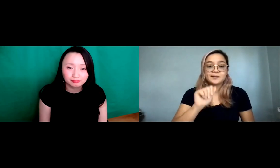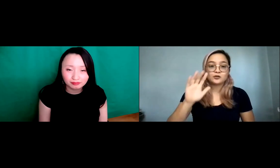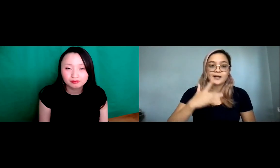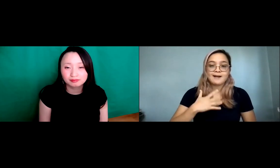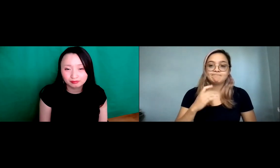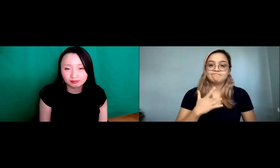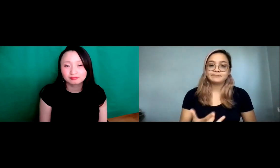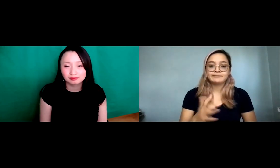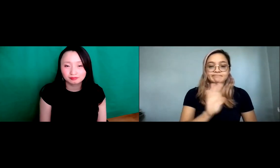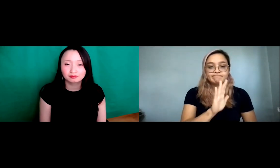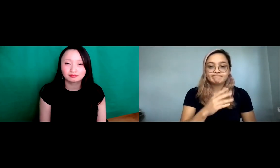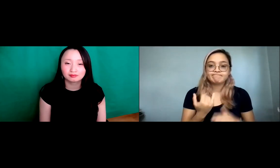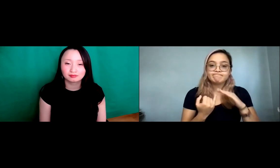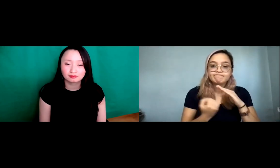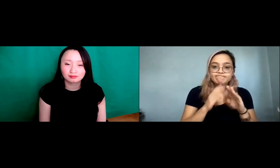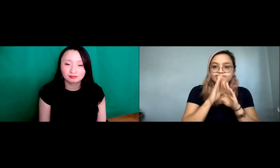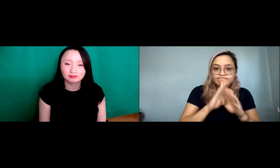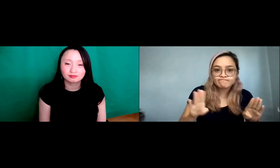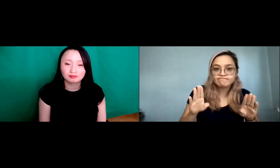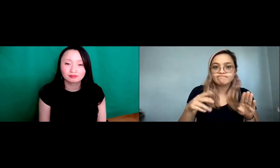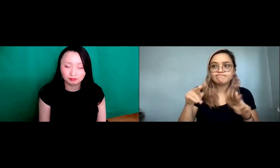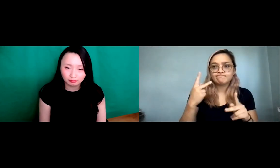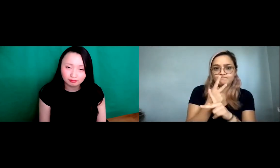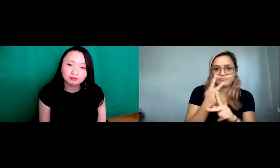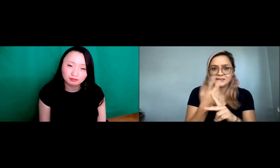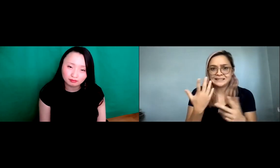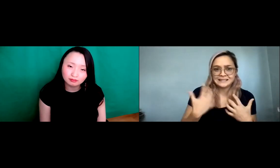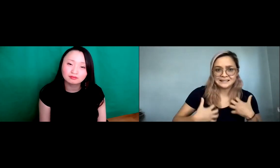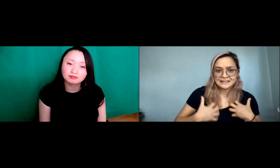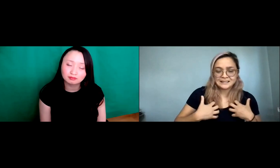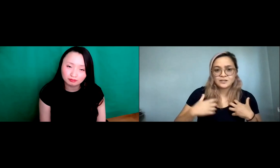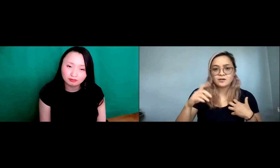of our upbringing. And you know sometimes you know Asian Americans